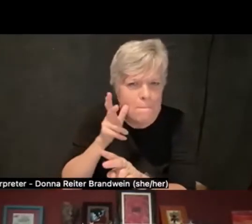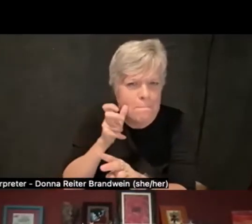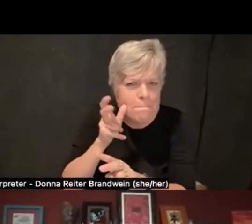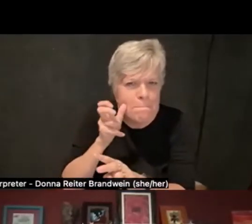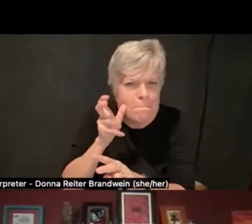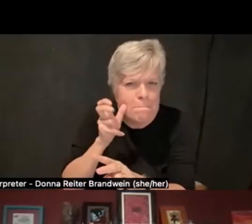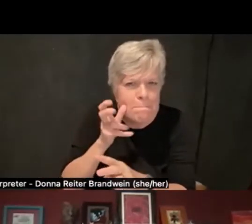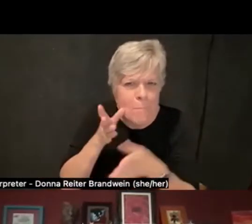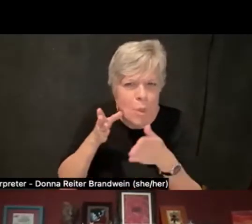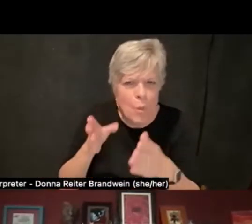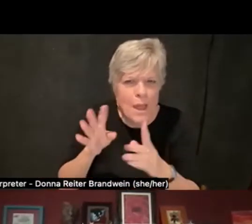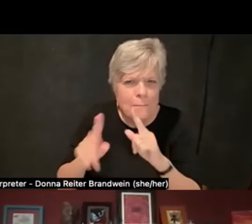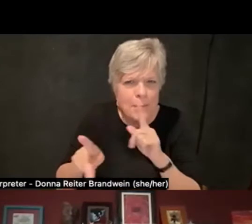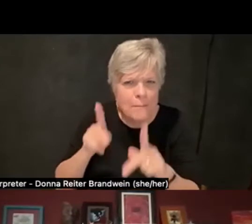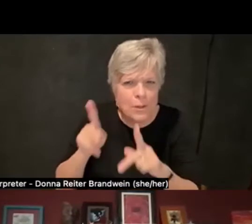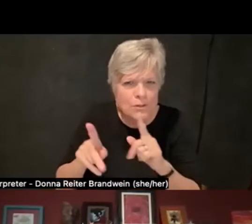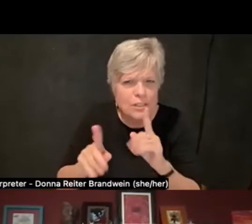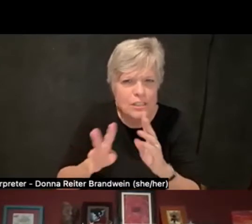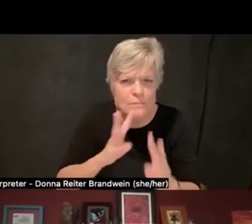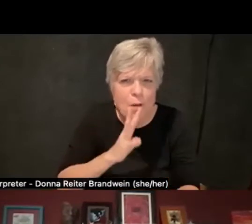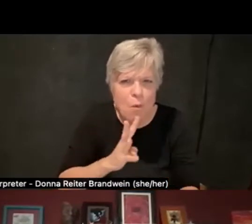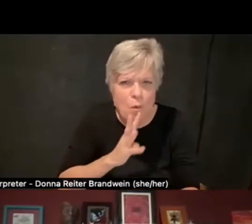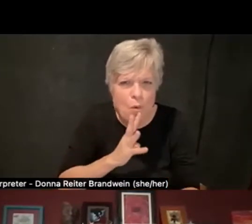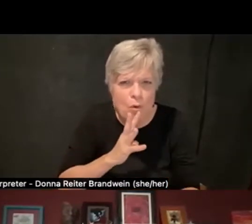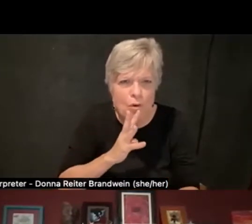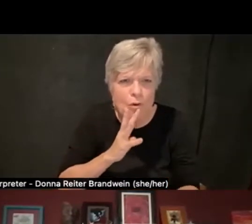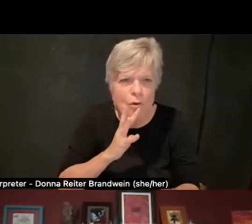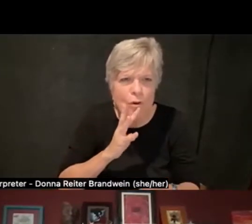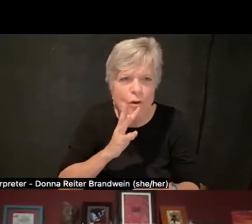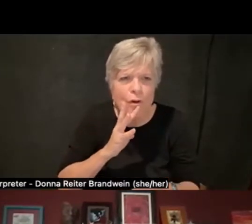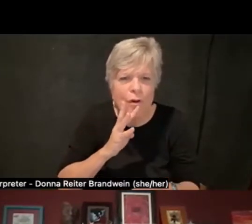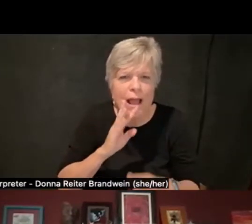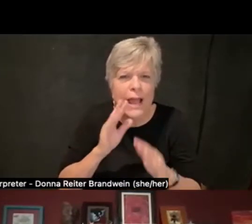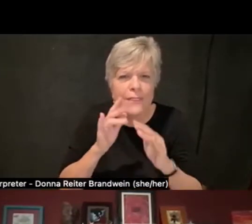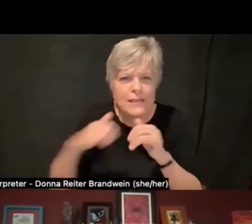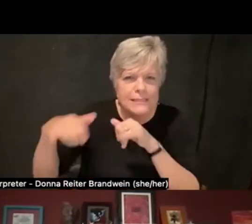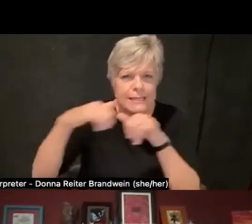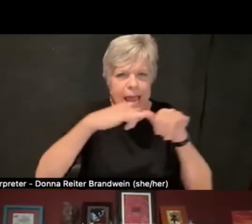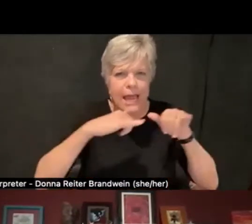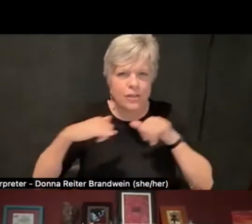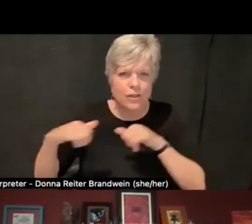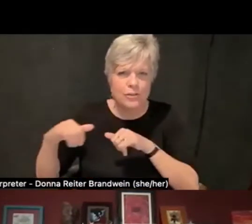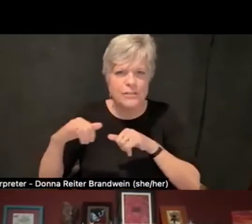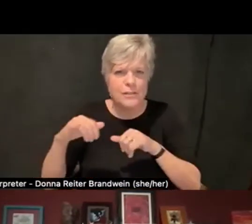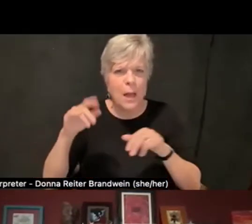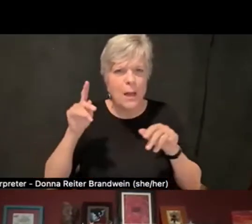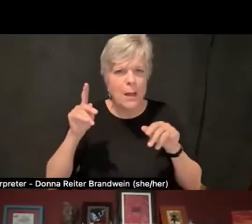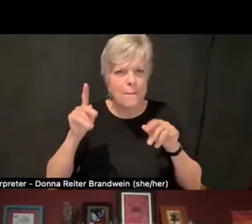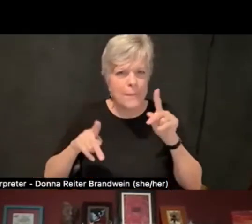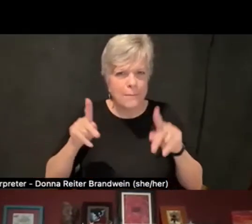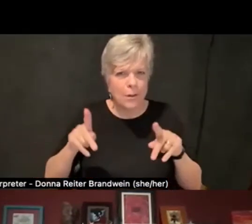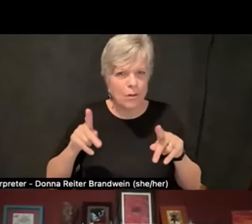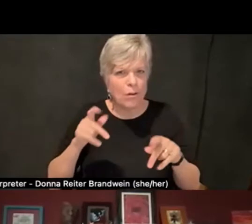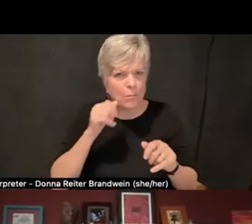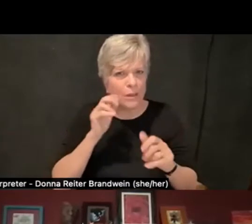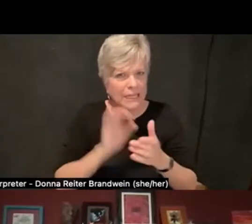spoke and the standards people held change. I remember when I was in elementary school,